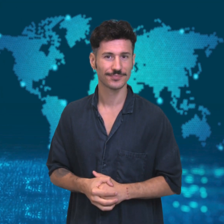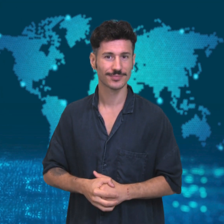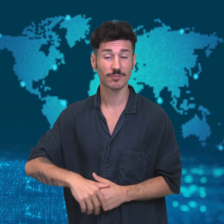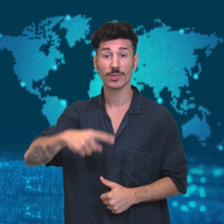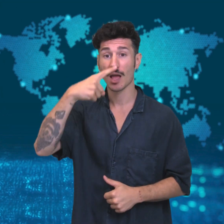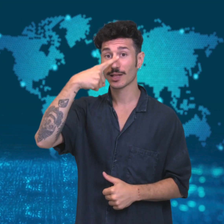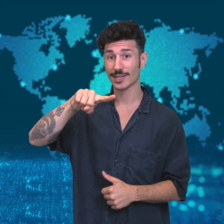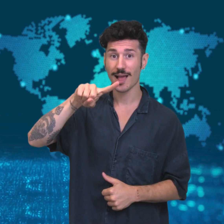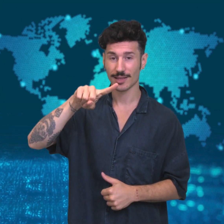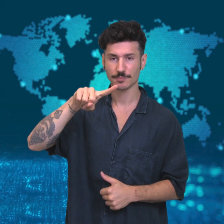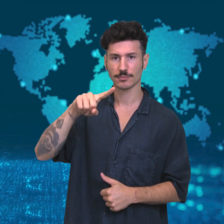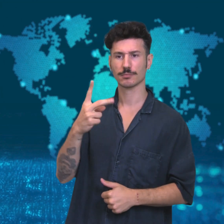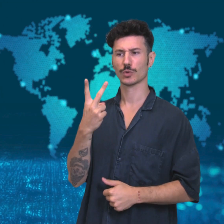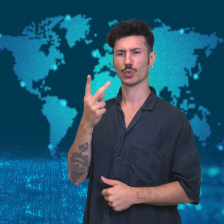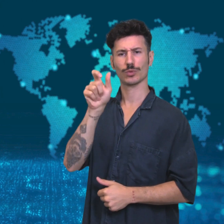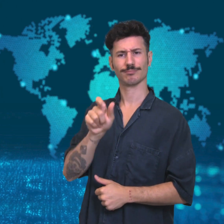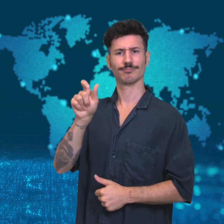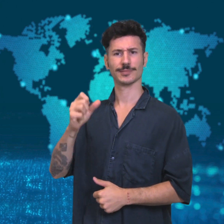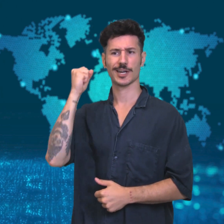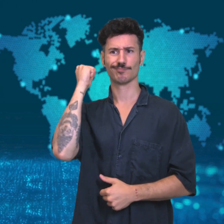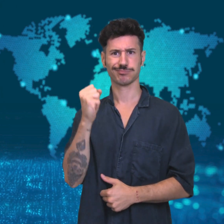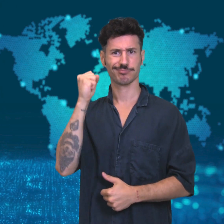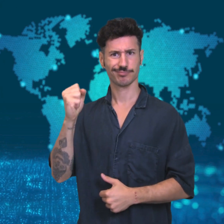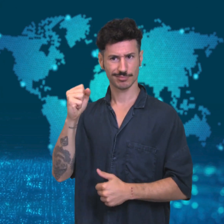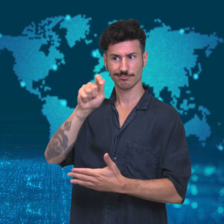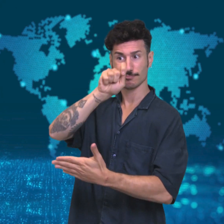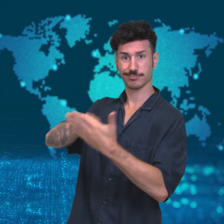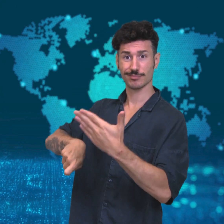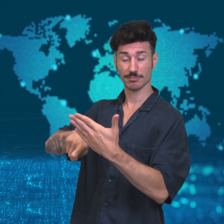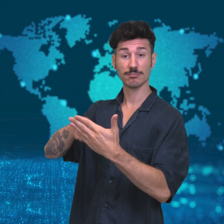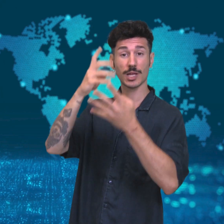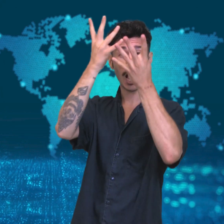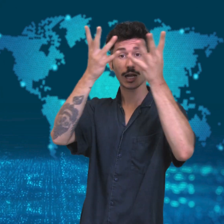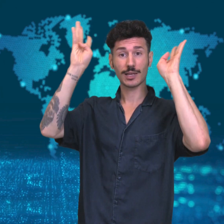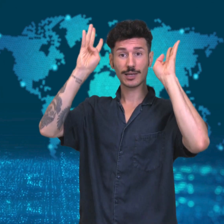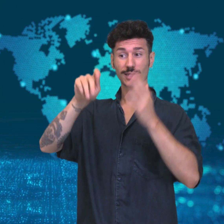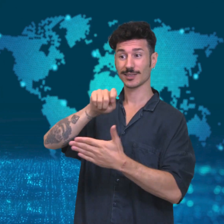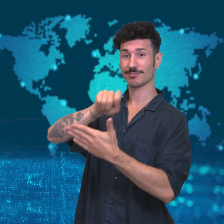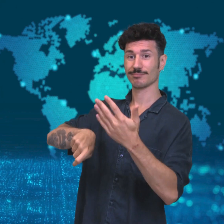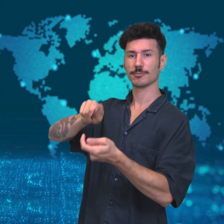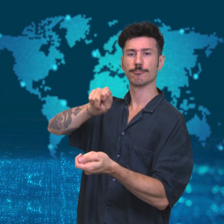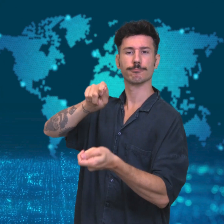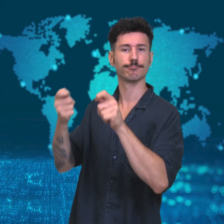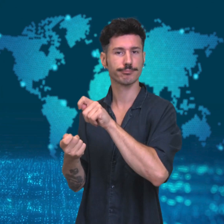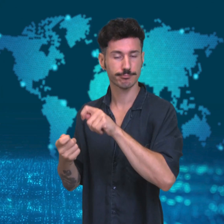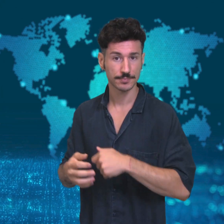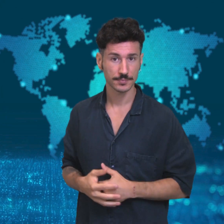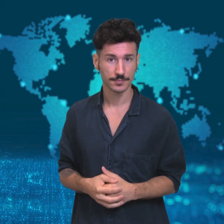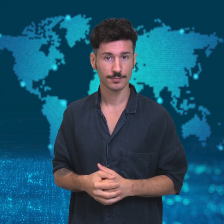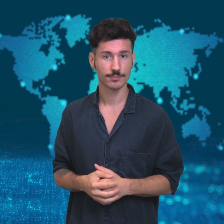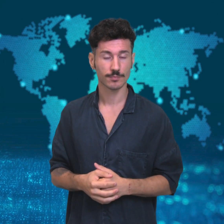King reduces sentence for murderers.